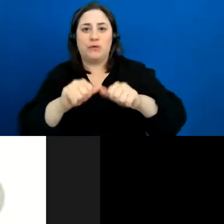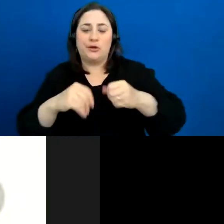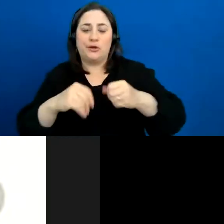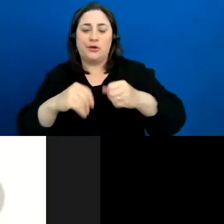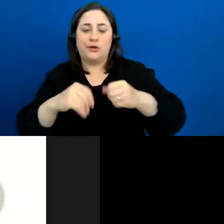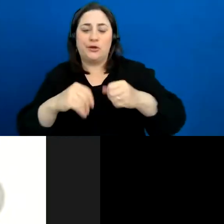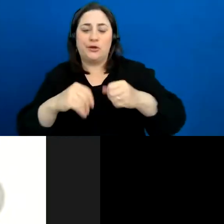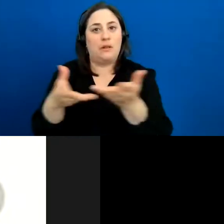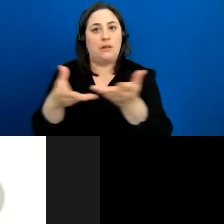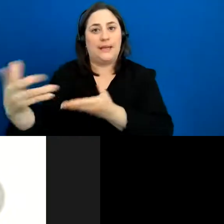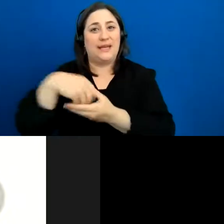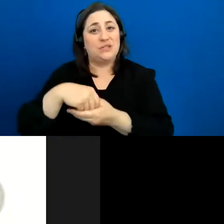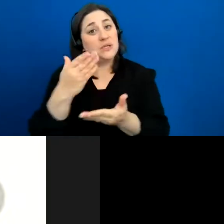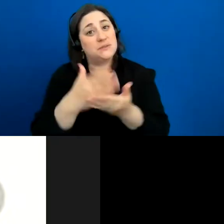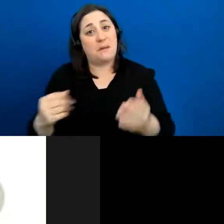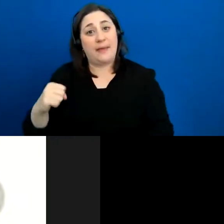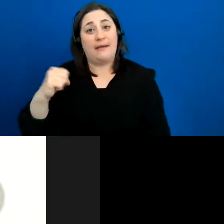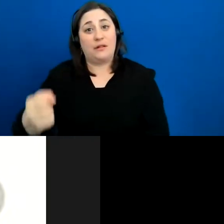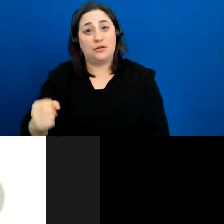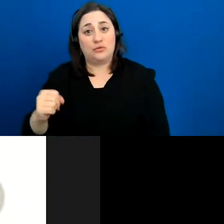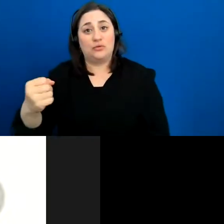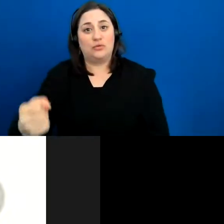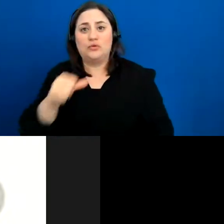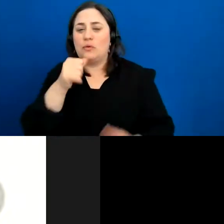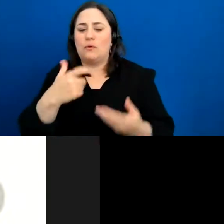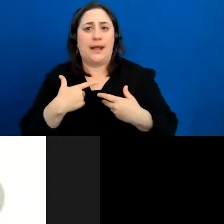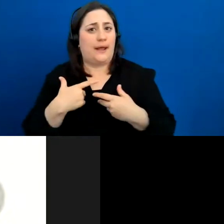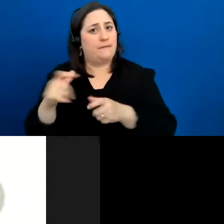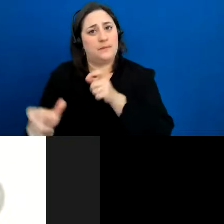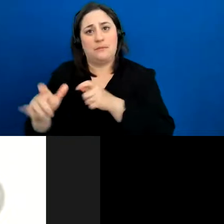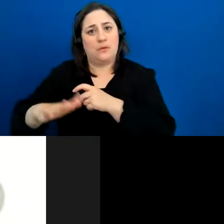are our elders that don't have a lot of people that are able to help them